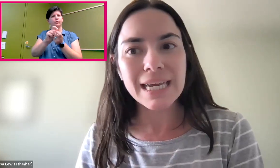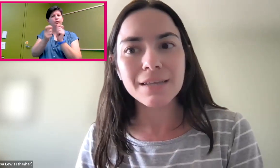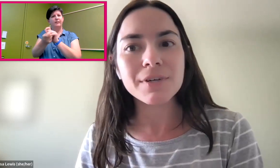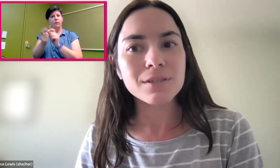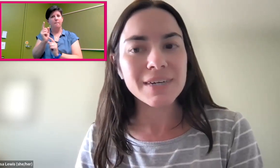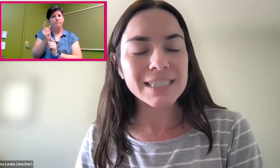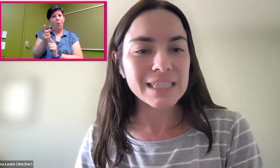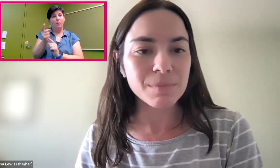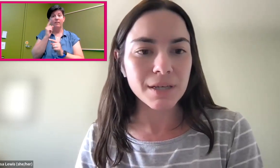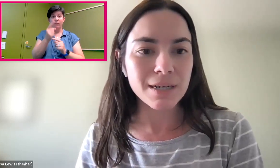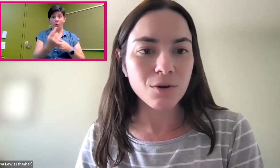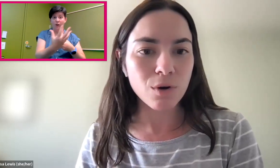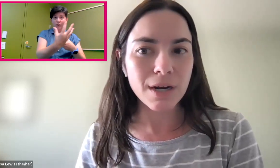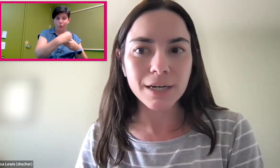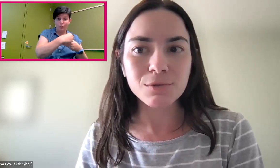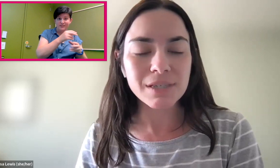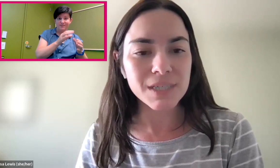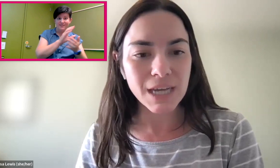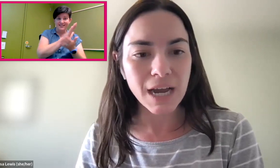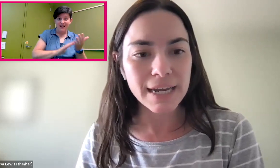in the field of accessibility or inclusive design?